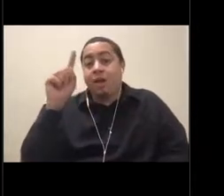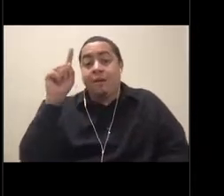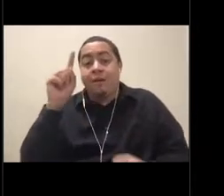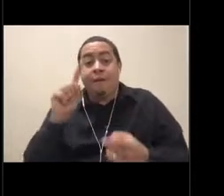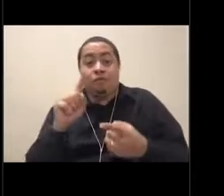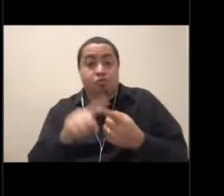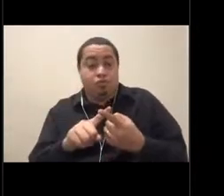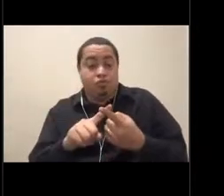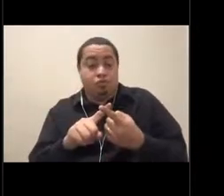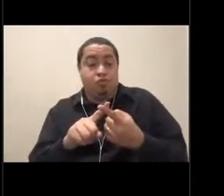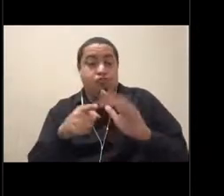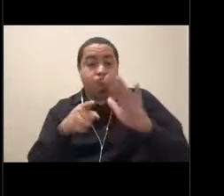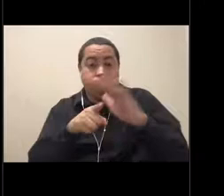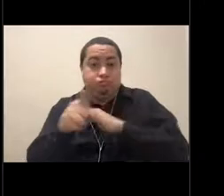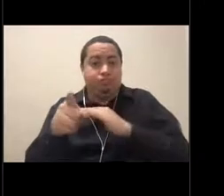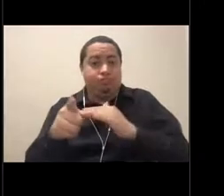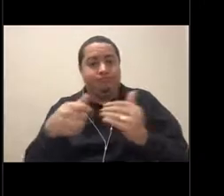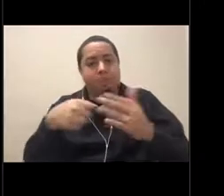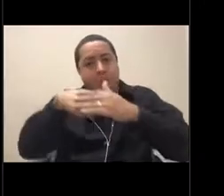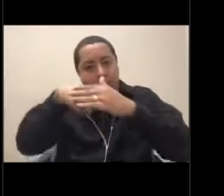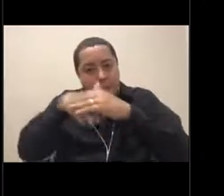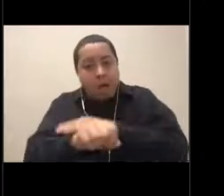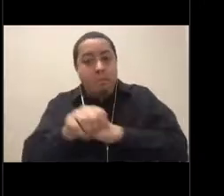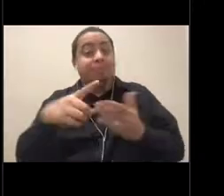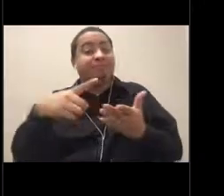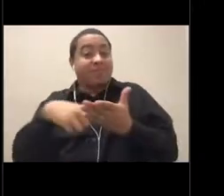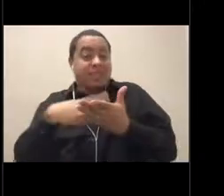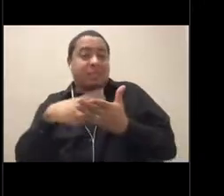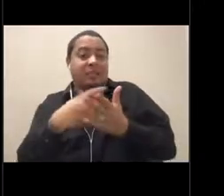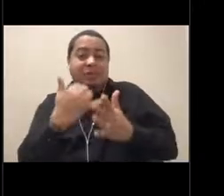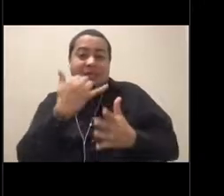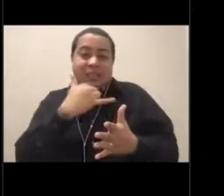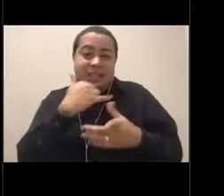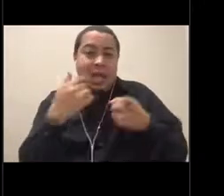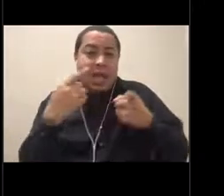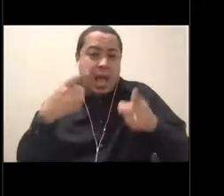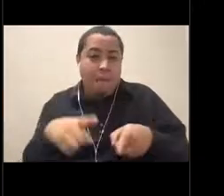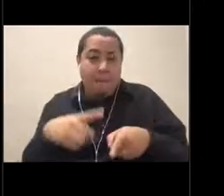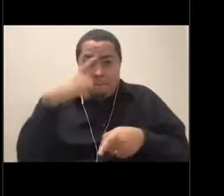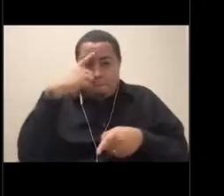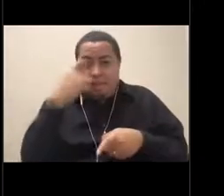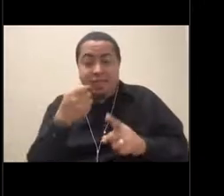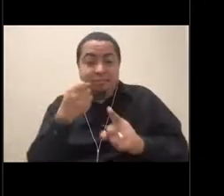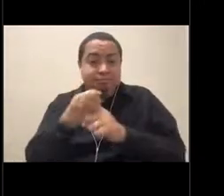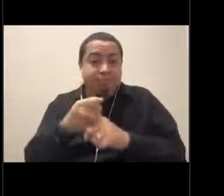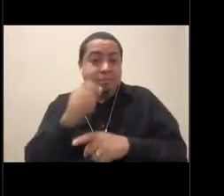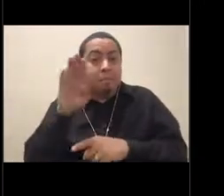Sometimes they can get struck by ships which is certainly sad. Other challenges you might be able to see